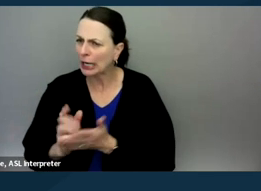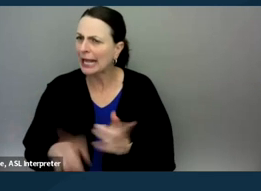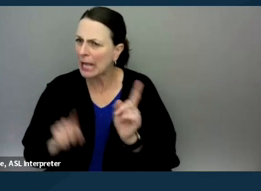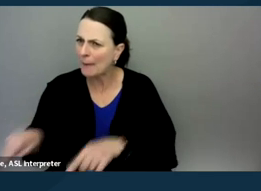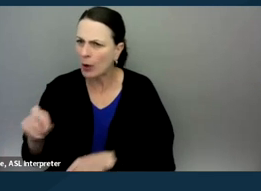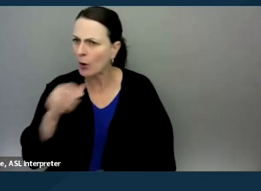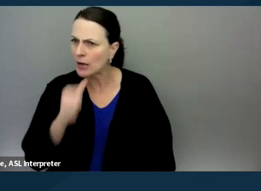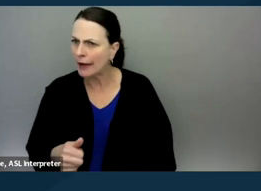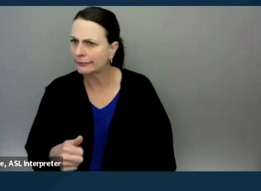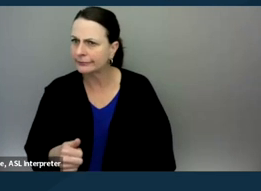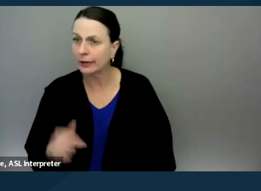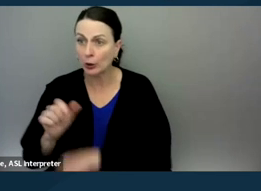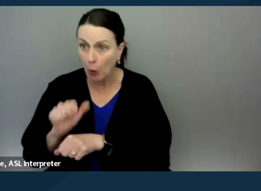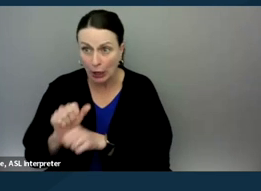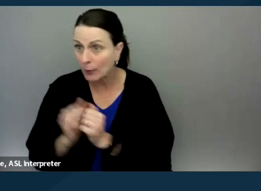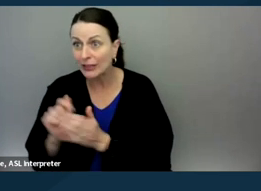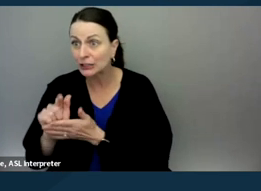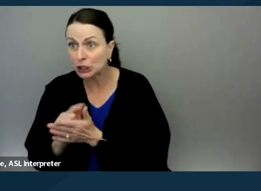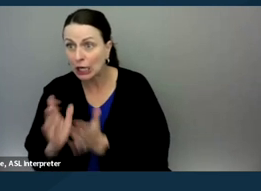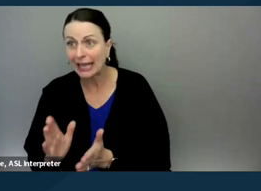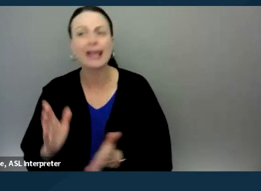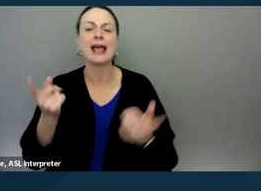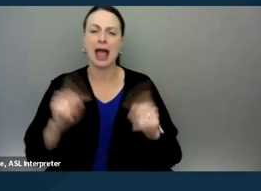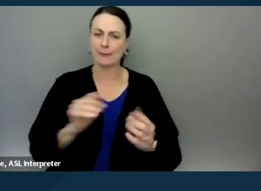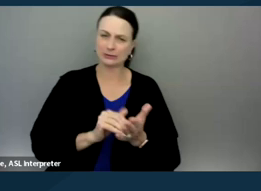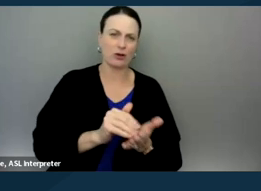You know, are you working with an attorney? 'Cause that happens fairly frequently.